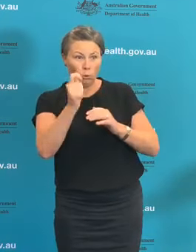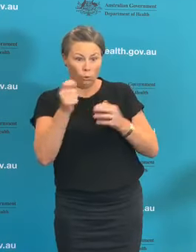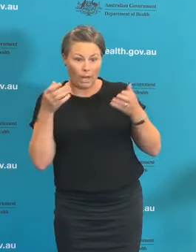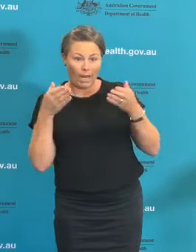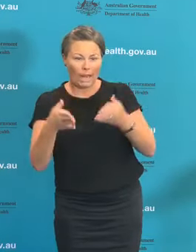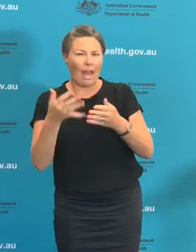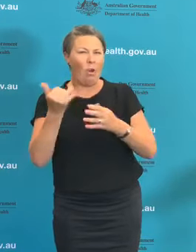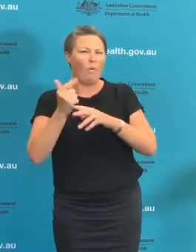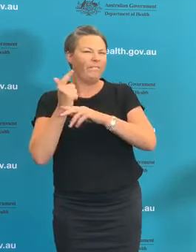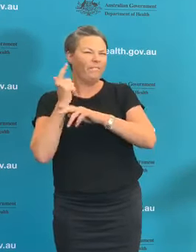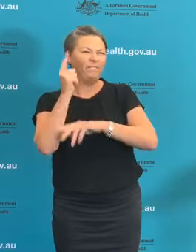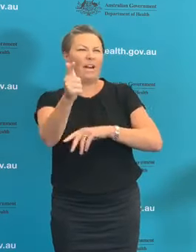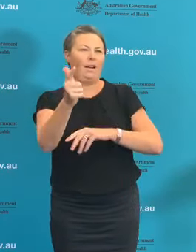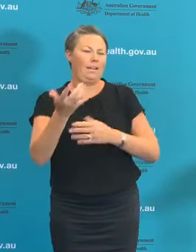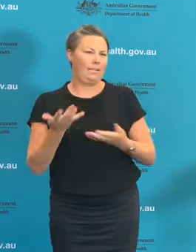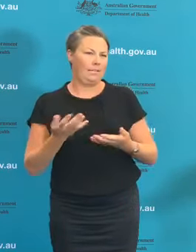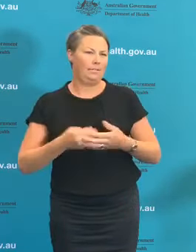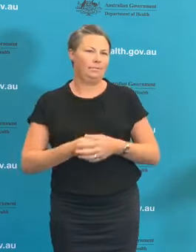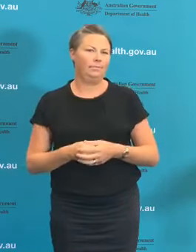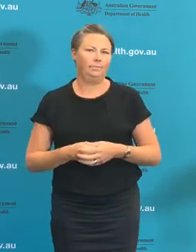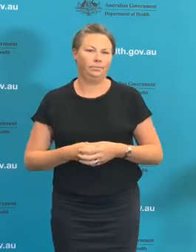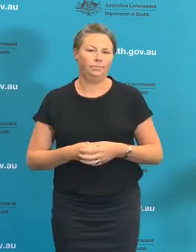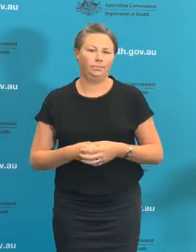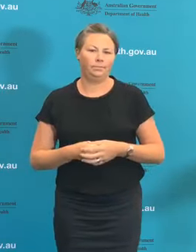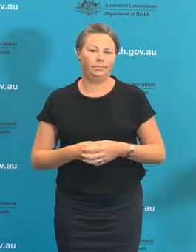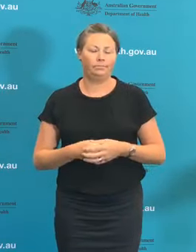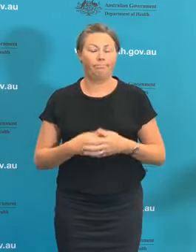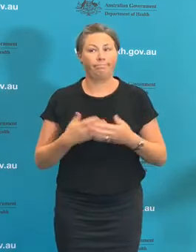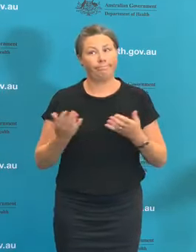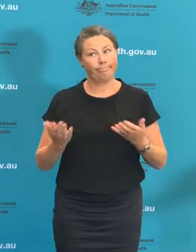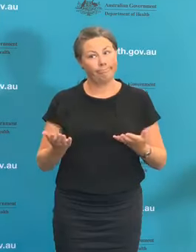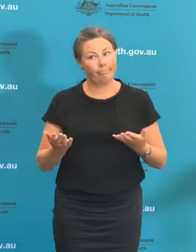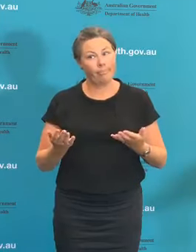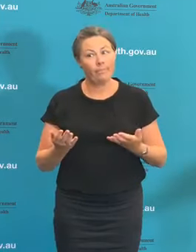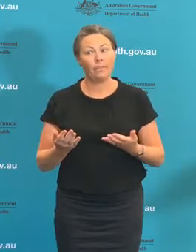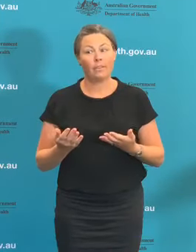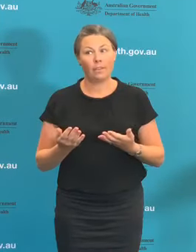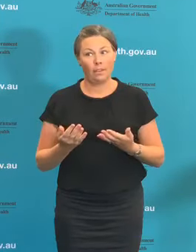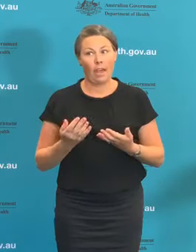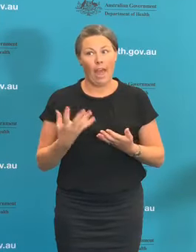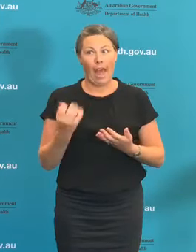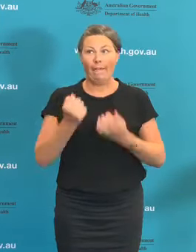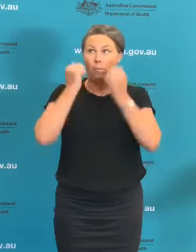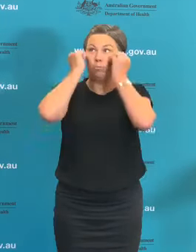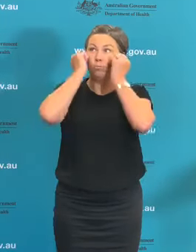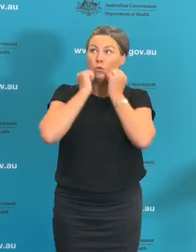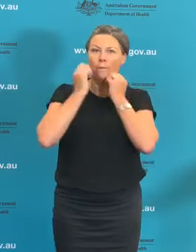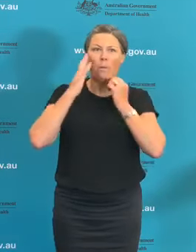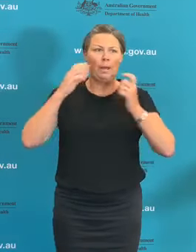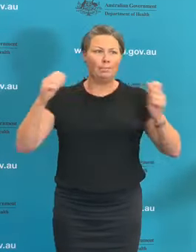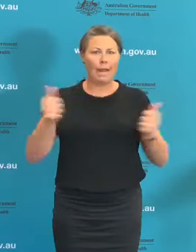Well we've seen what happens when large numbers of adults gather together. There